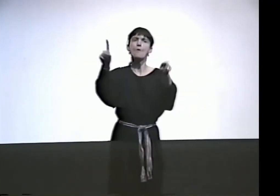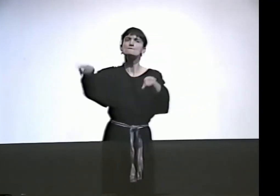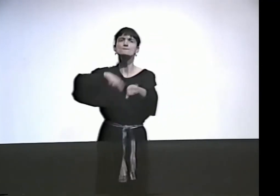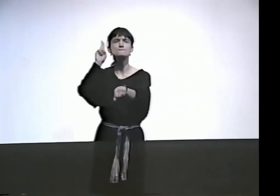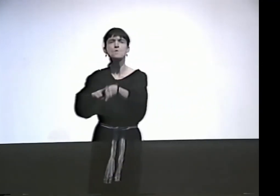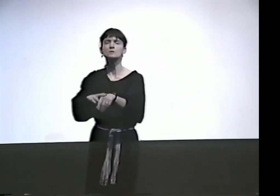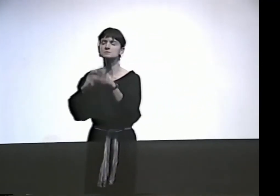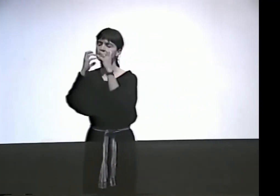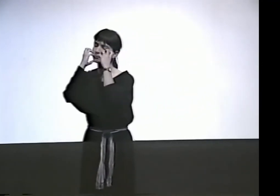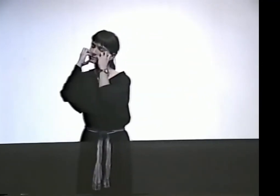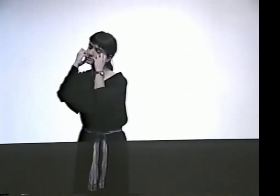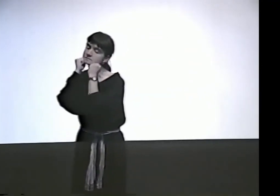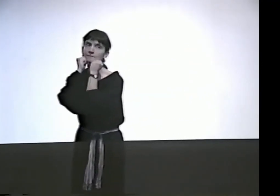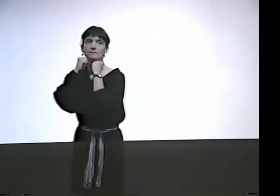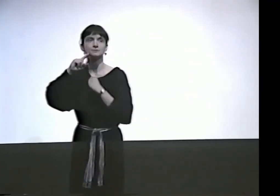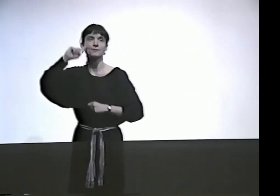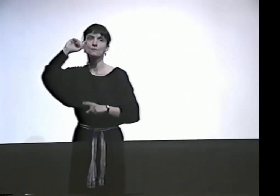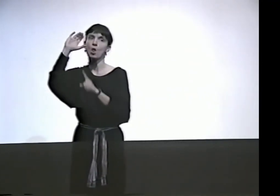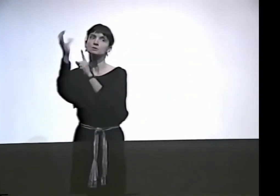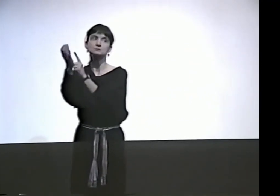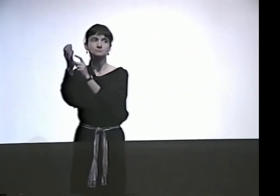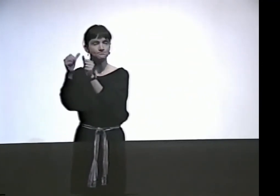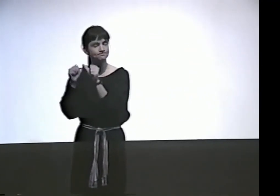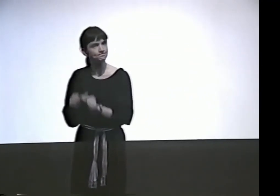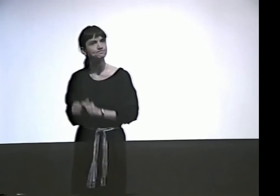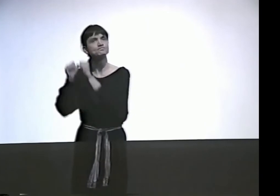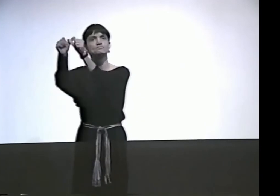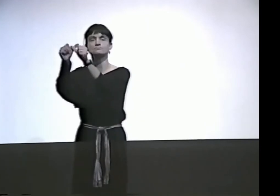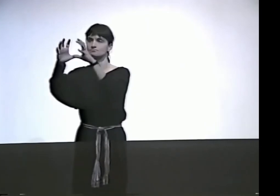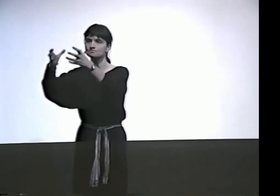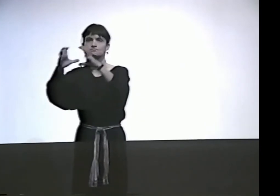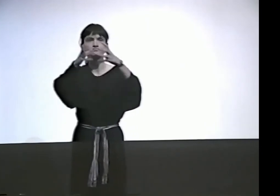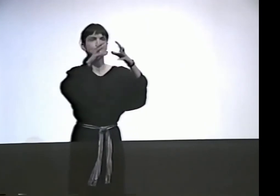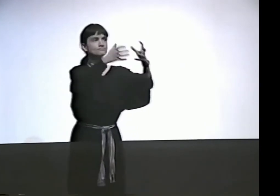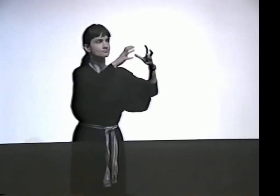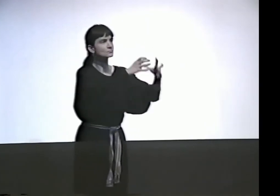AND IT'S REALLY A BRIDGE BETWEEN TWO CULTURES. OF COURSE, DEAF CULTURE IS VERY PRECIOUS